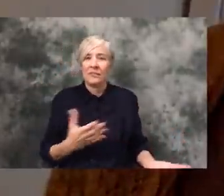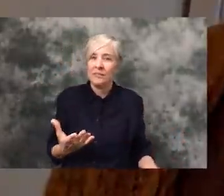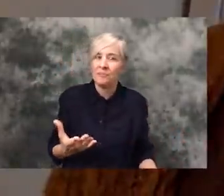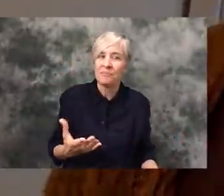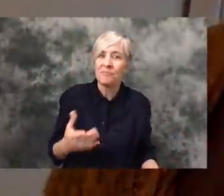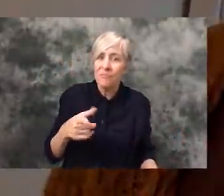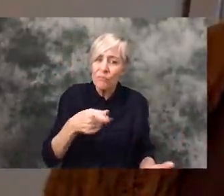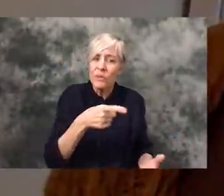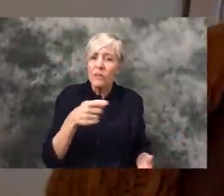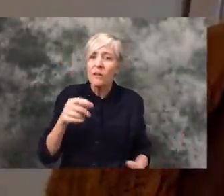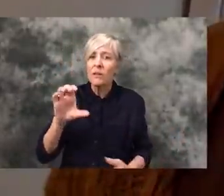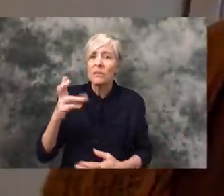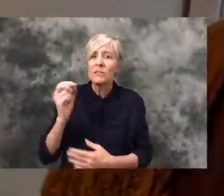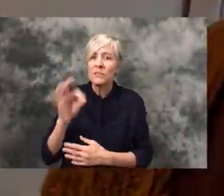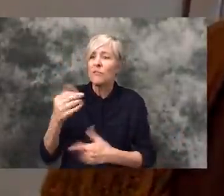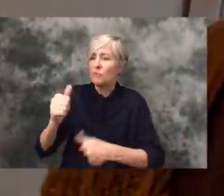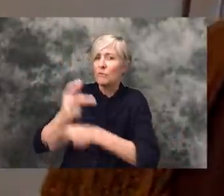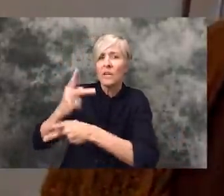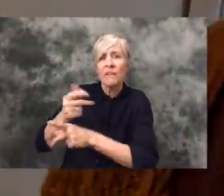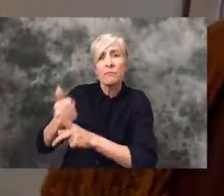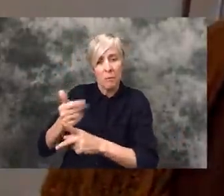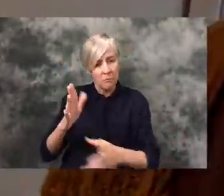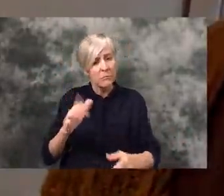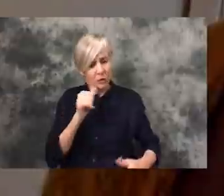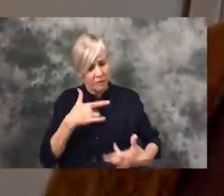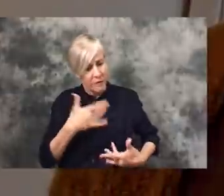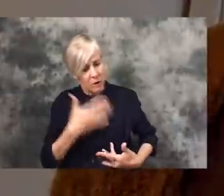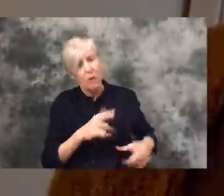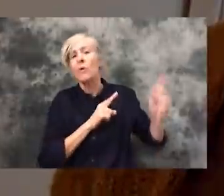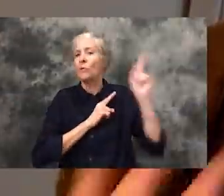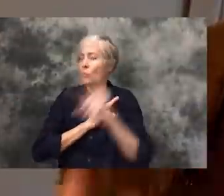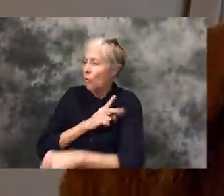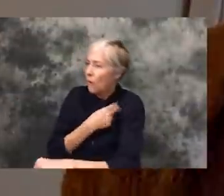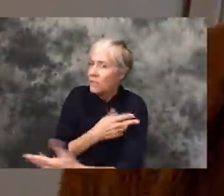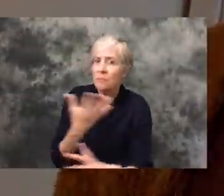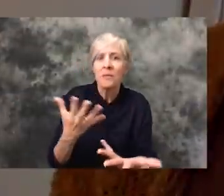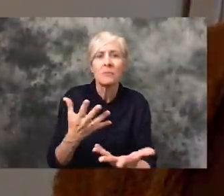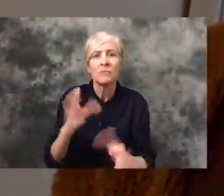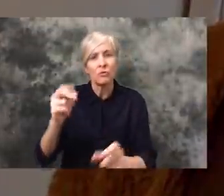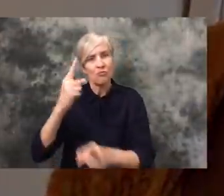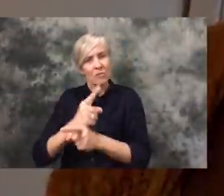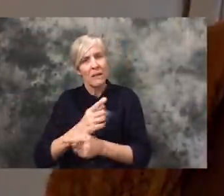he tried to take the necessary precautions and tried to do what he